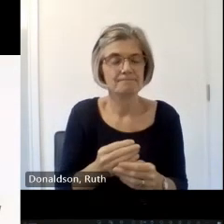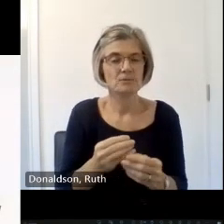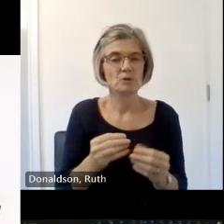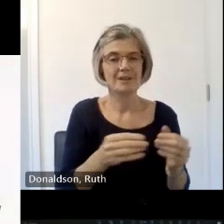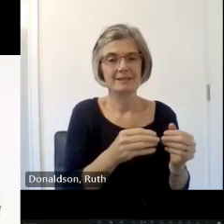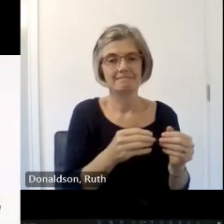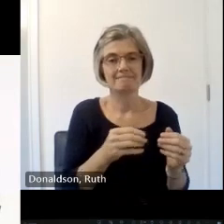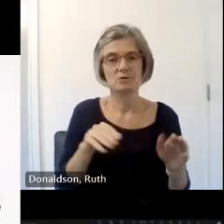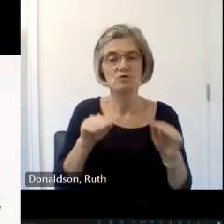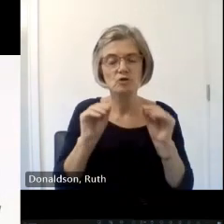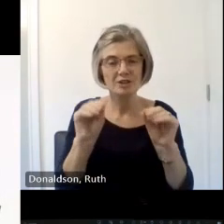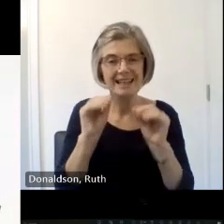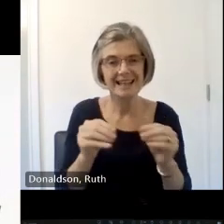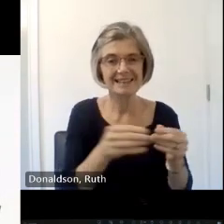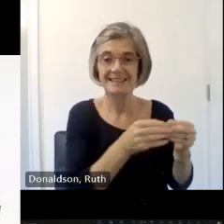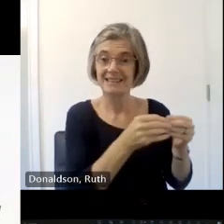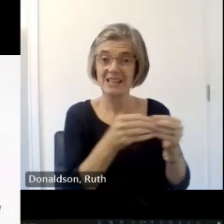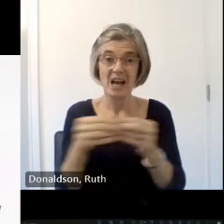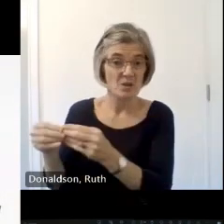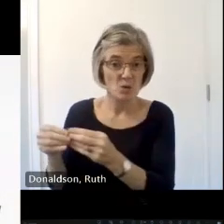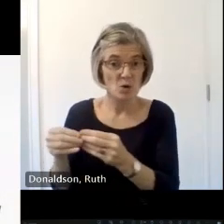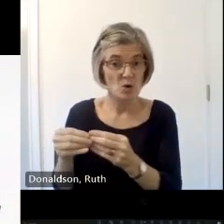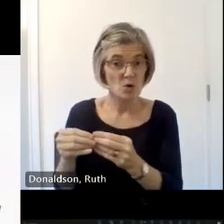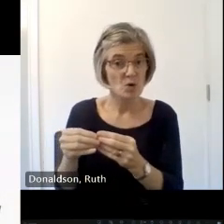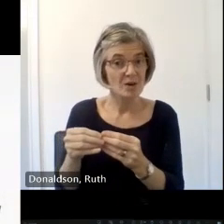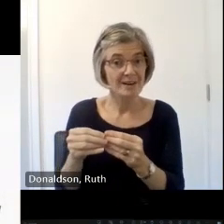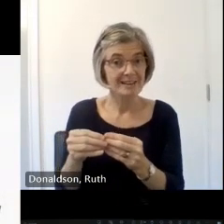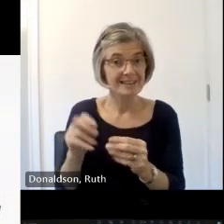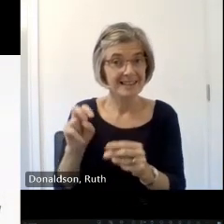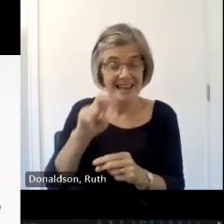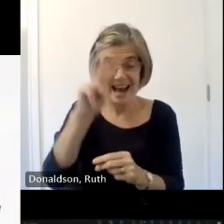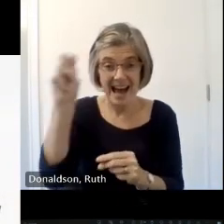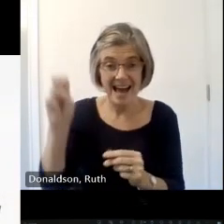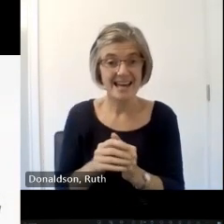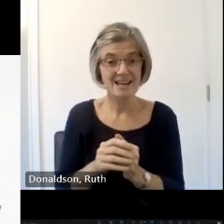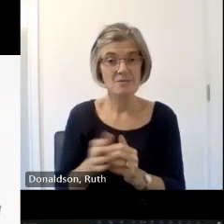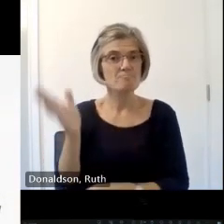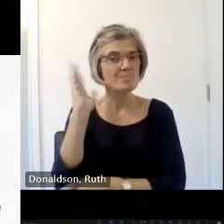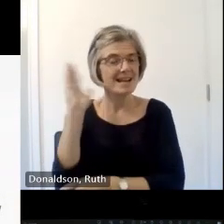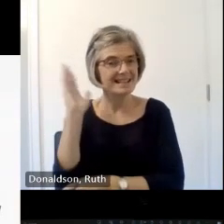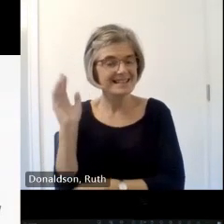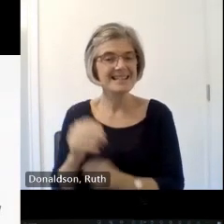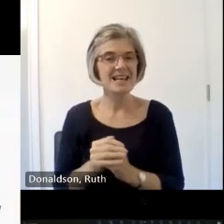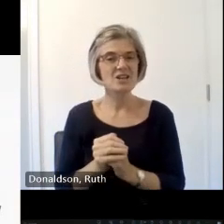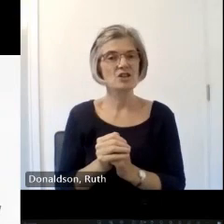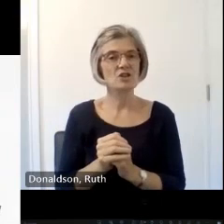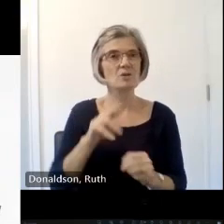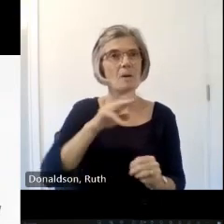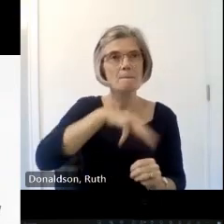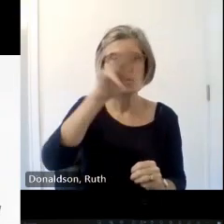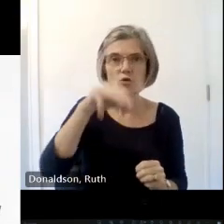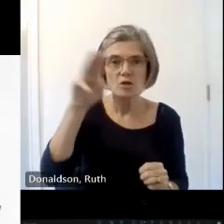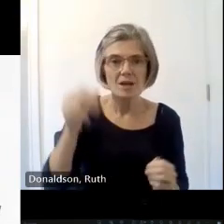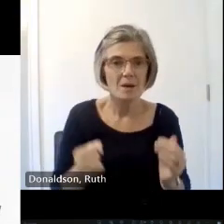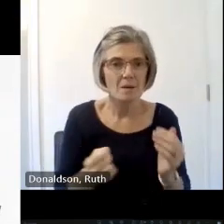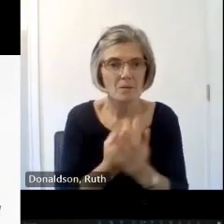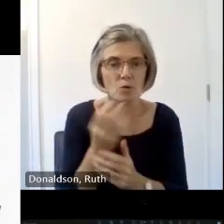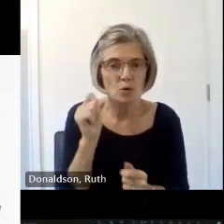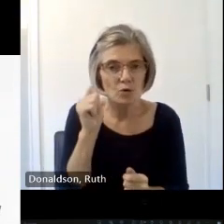in public which is um creating popup museums how to explore archives um previously with archaeology